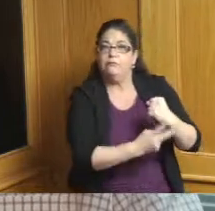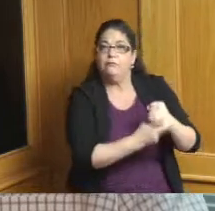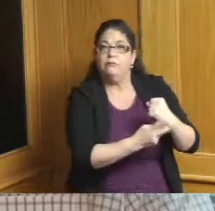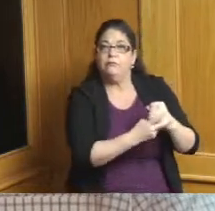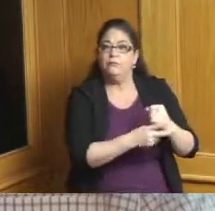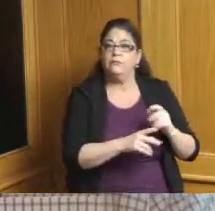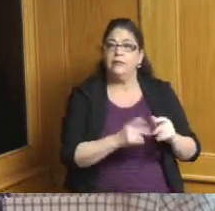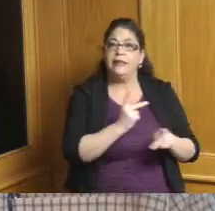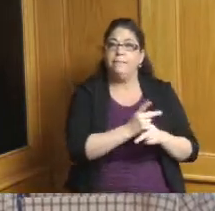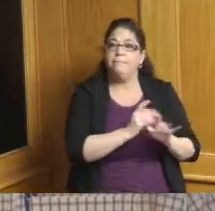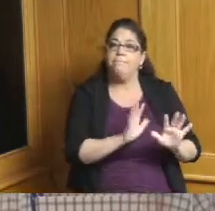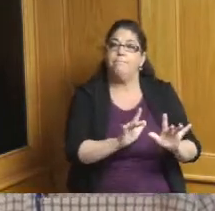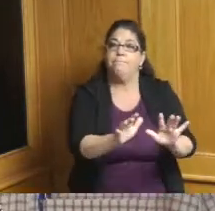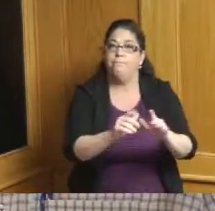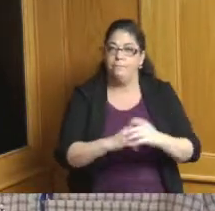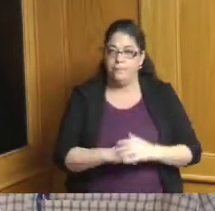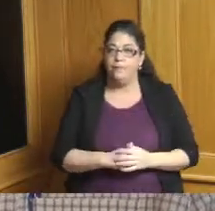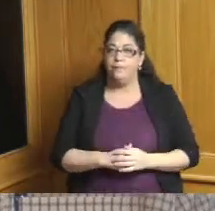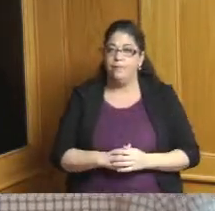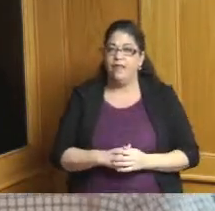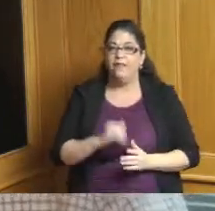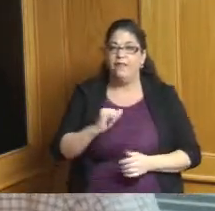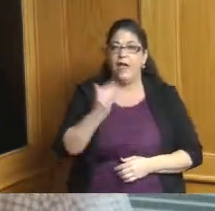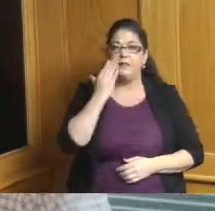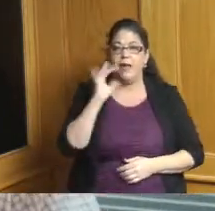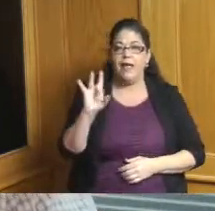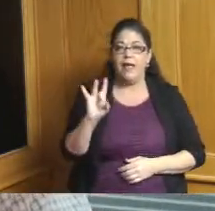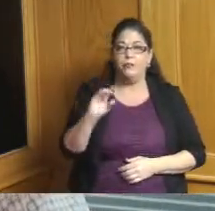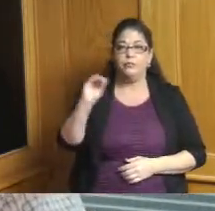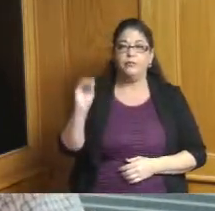the combination of those two things is what led to the housing increase the population increase